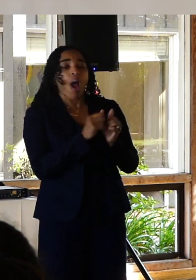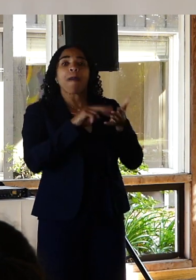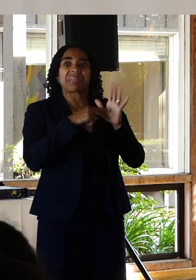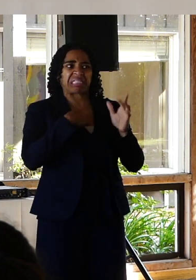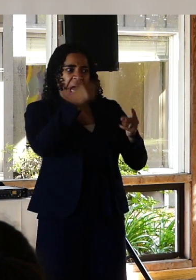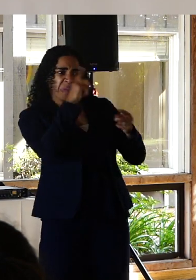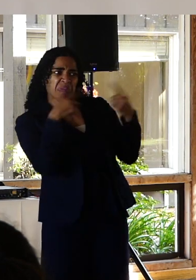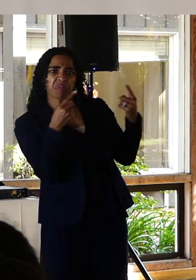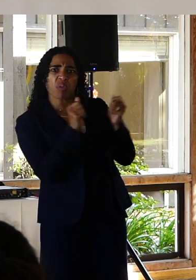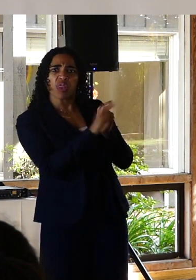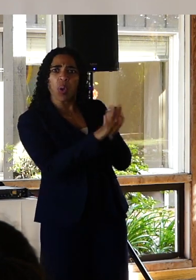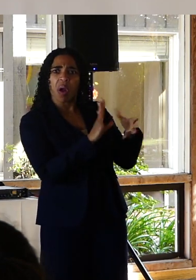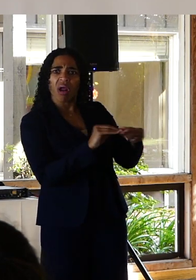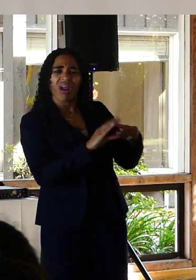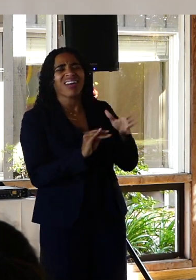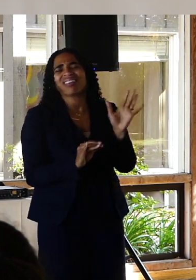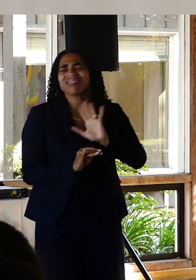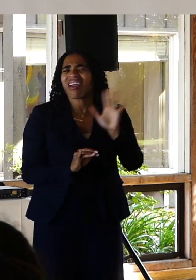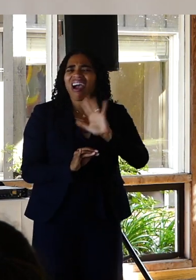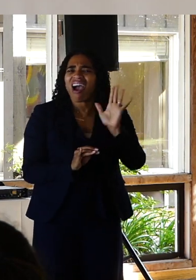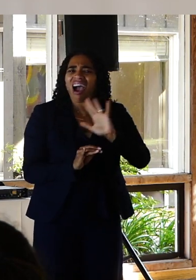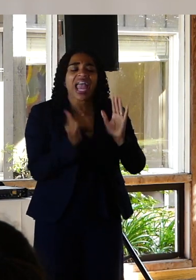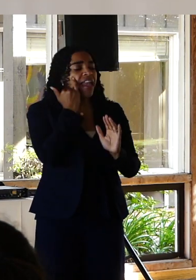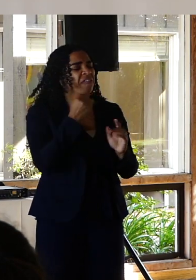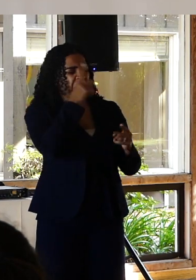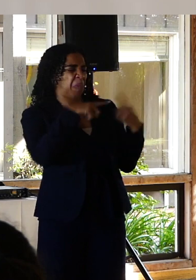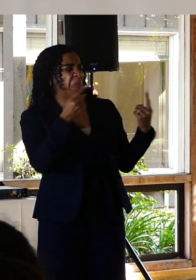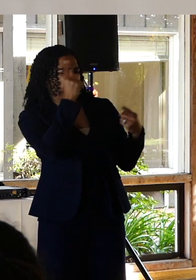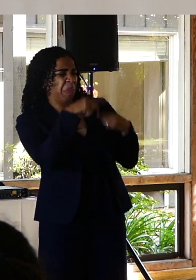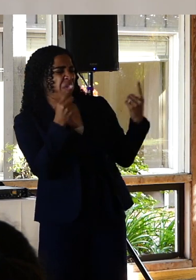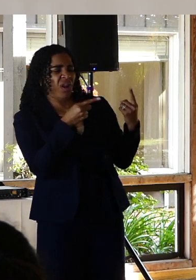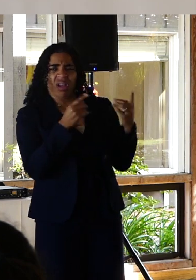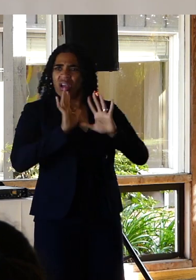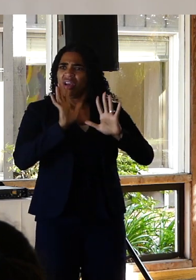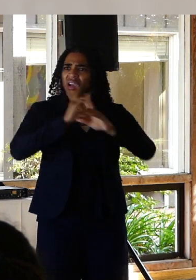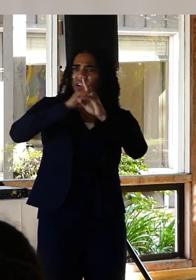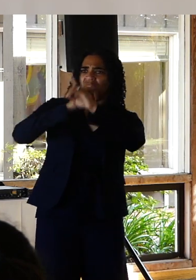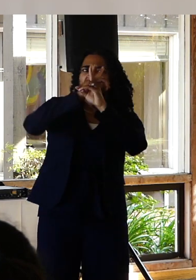their statement. Because all that does is cause someone to become defensive